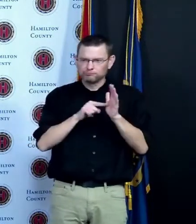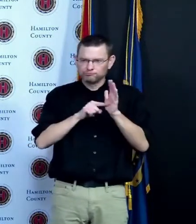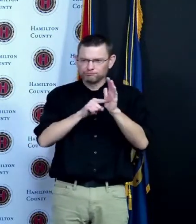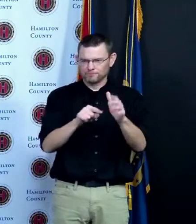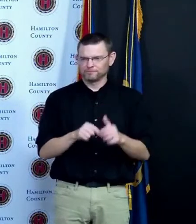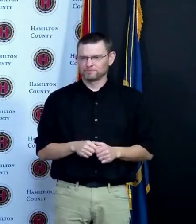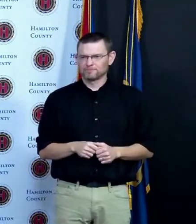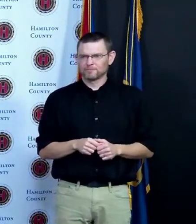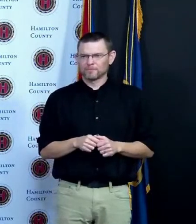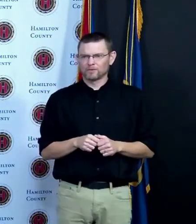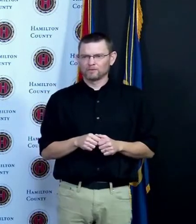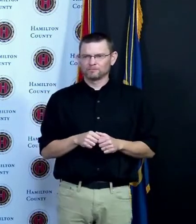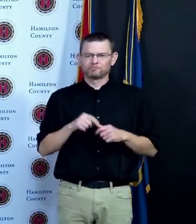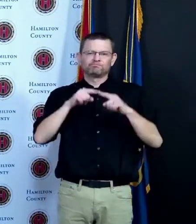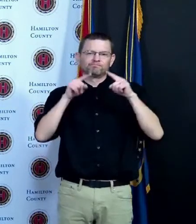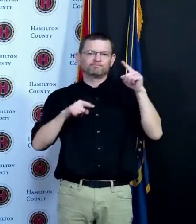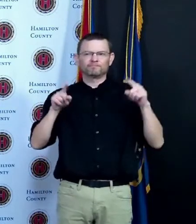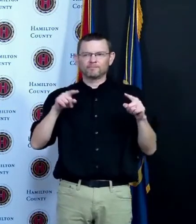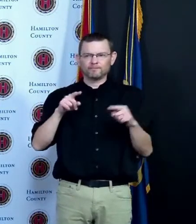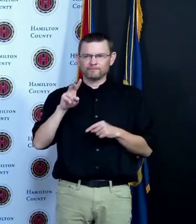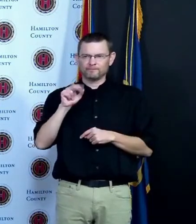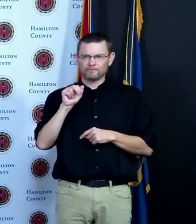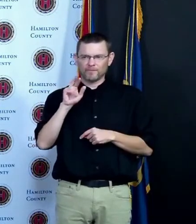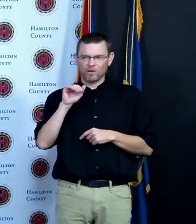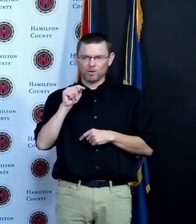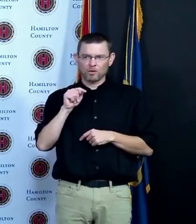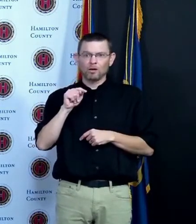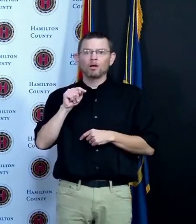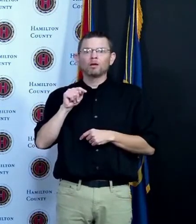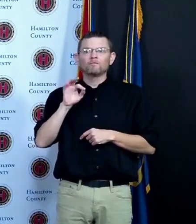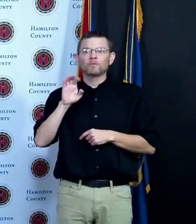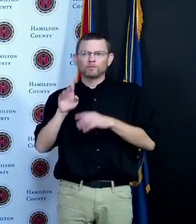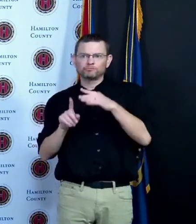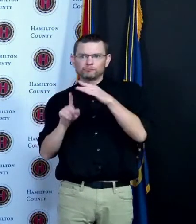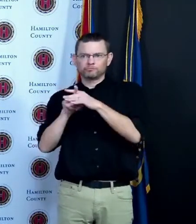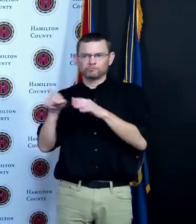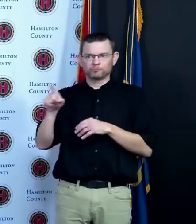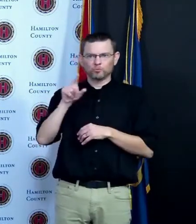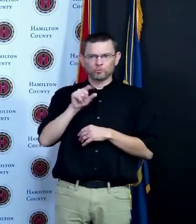and so are those individuals that received Covid early on are they still protected today